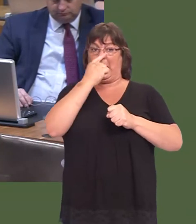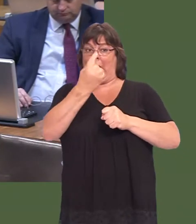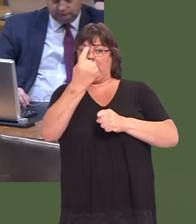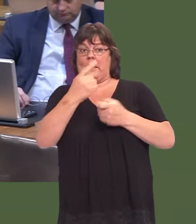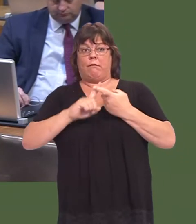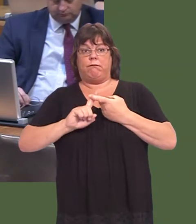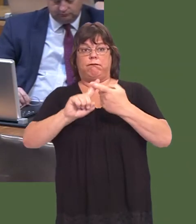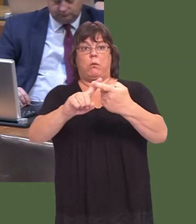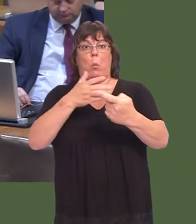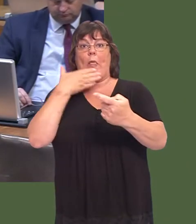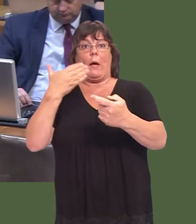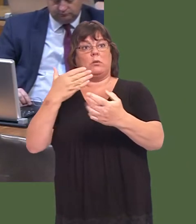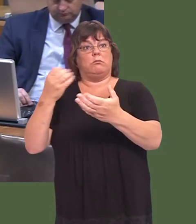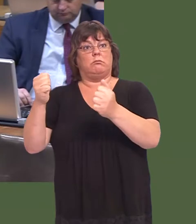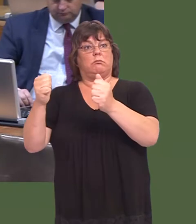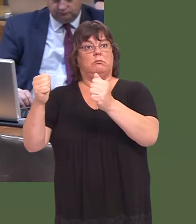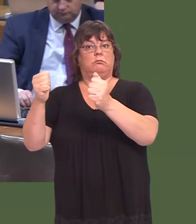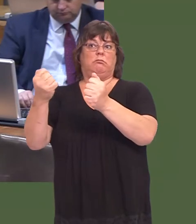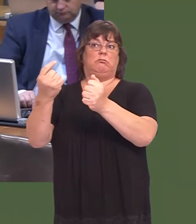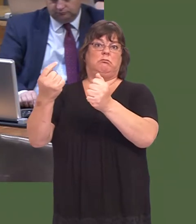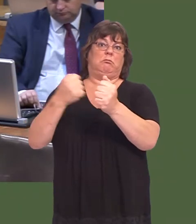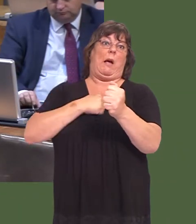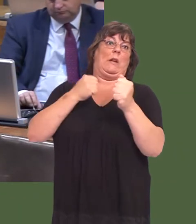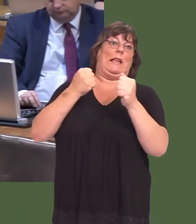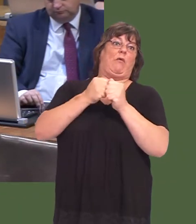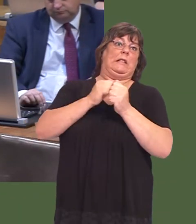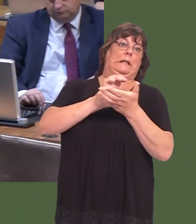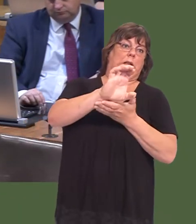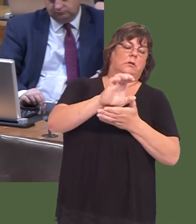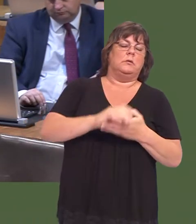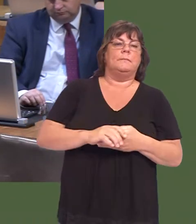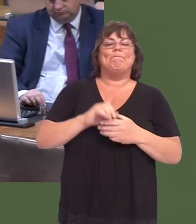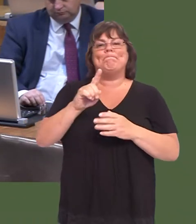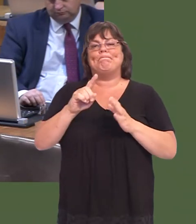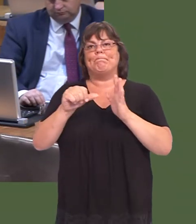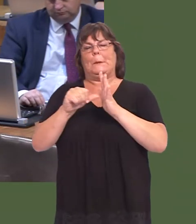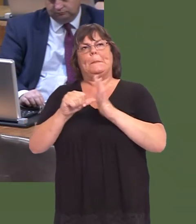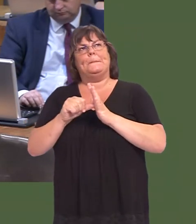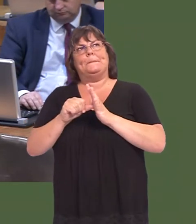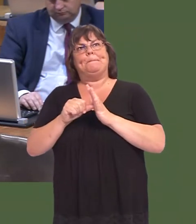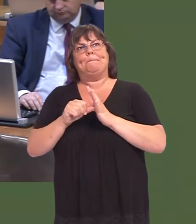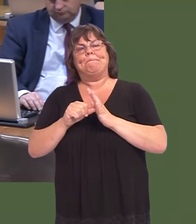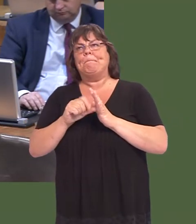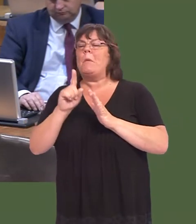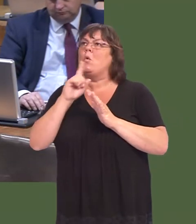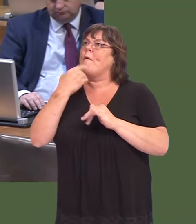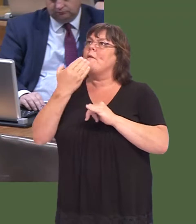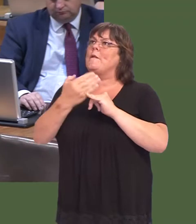As we said in the Chamber last week, the difficulty that we have faced is that no final decision